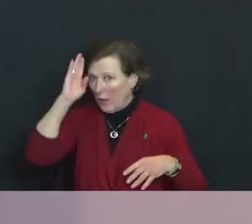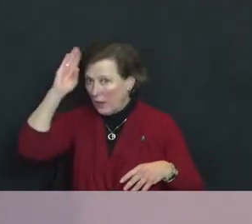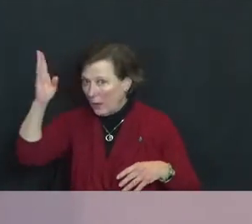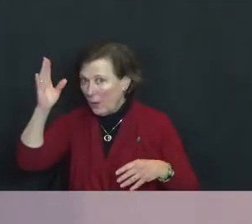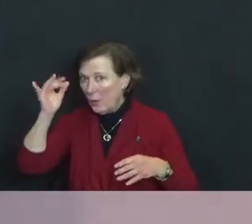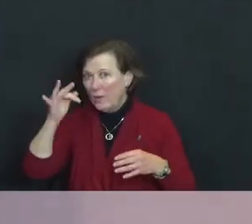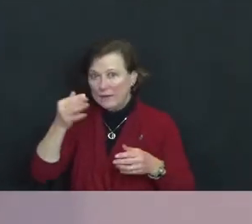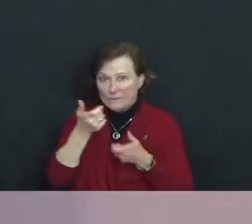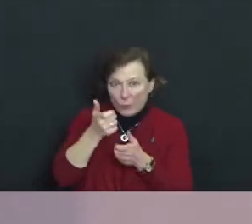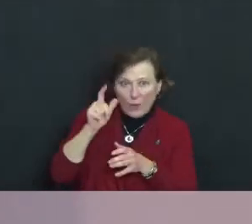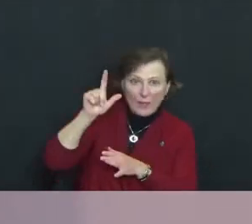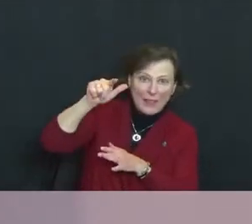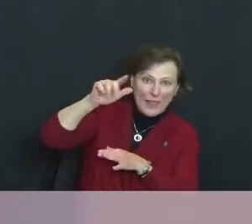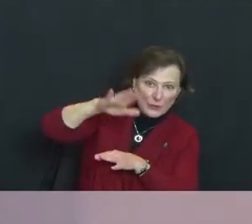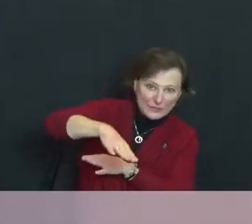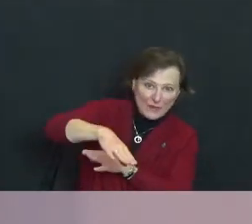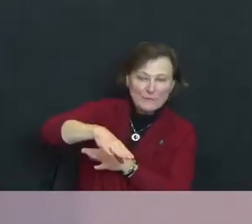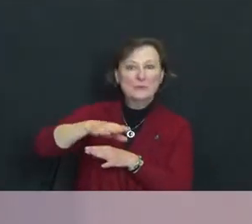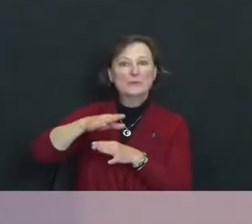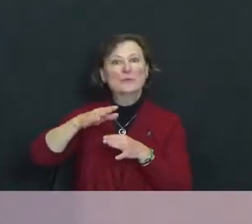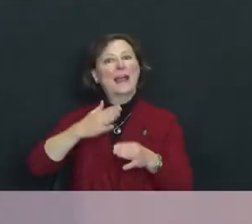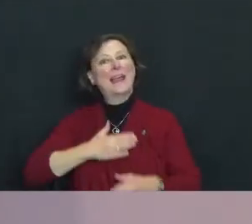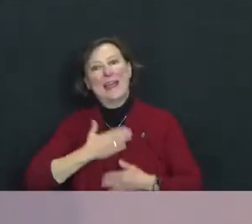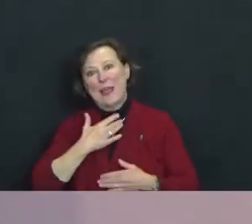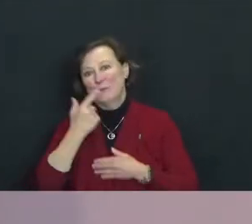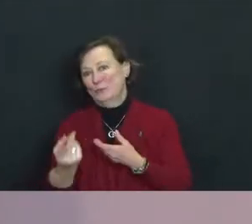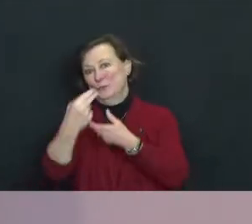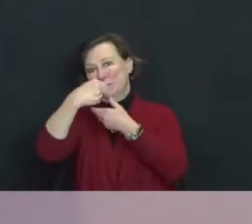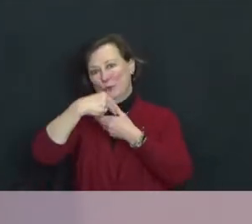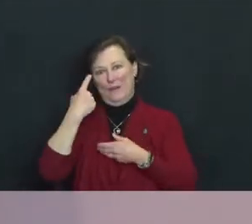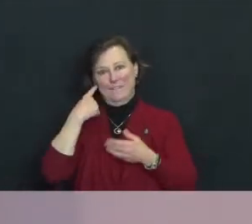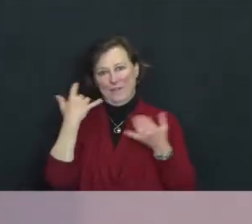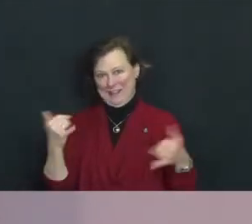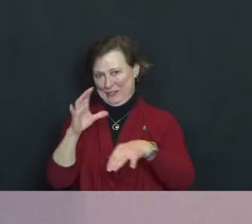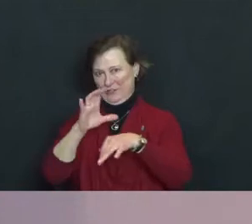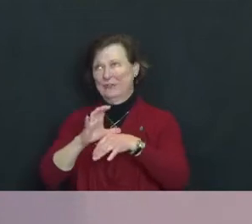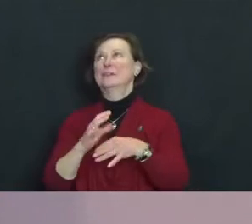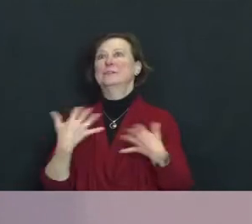I’m glad that you've joined us for this service. It's a new year.